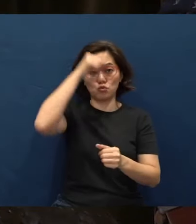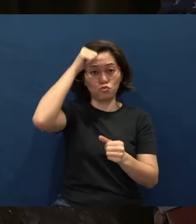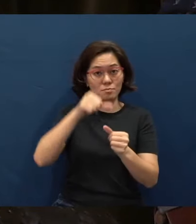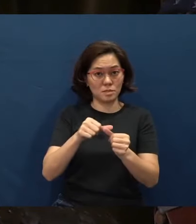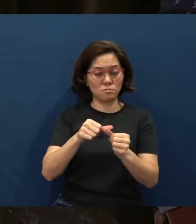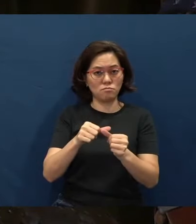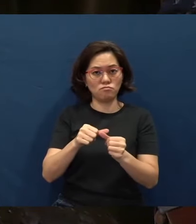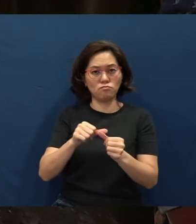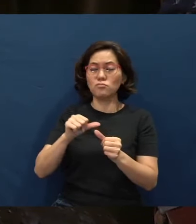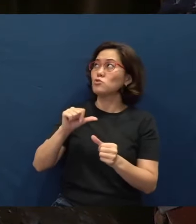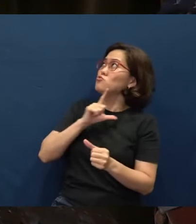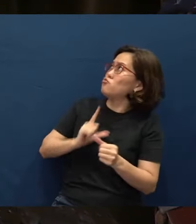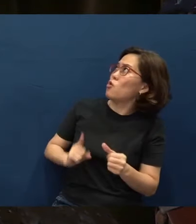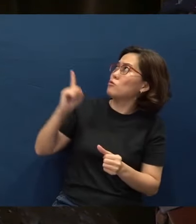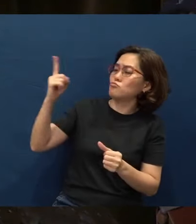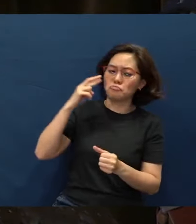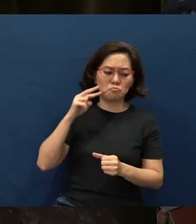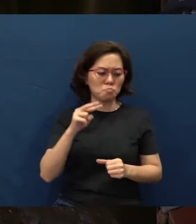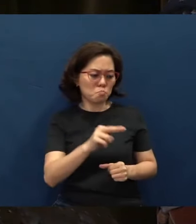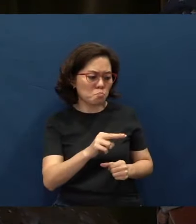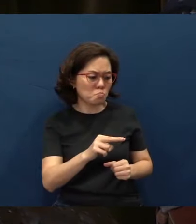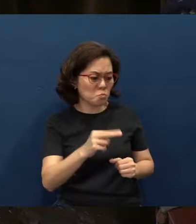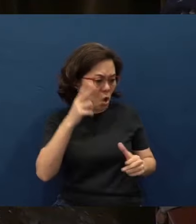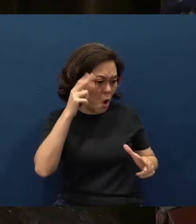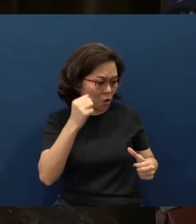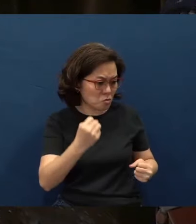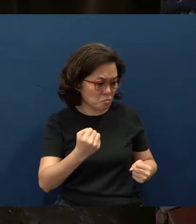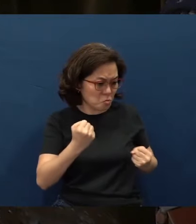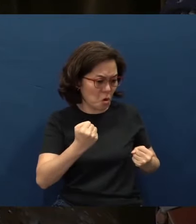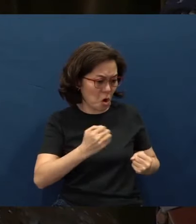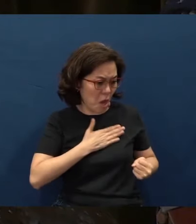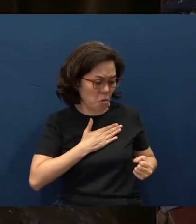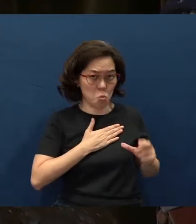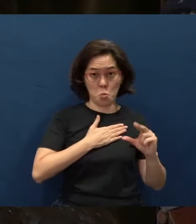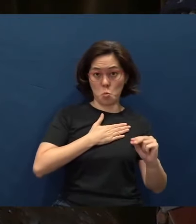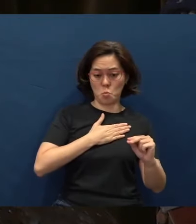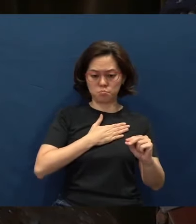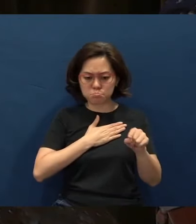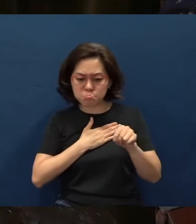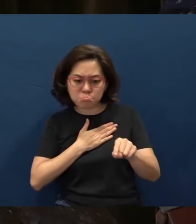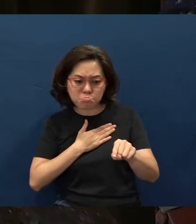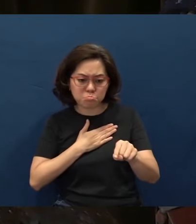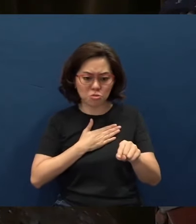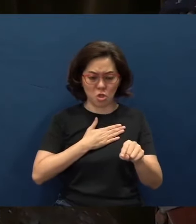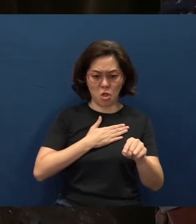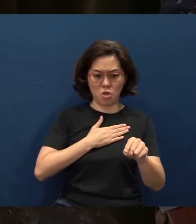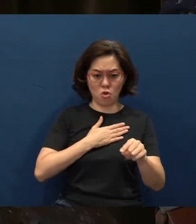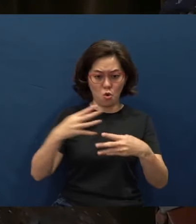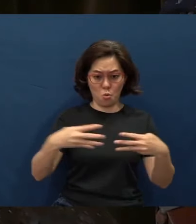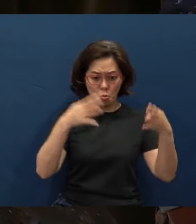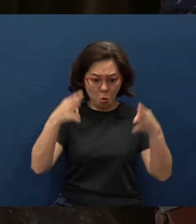delight in the strength of the horse; You do not delight in the legs of the warriors,